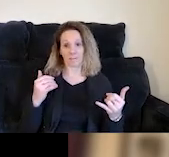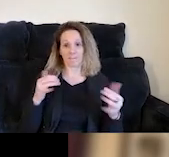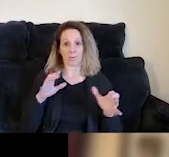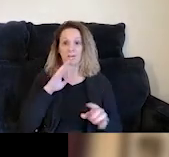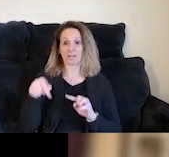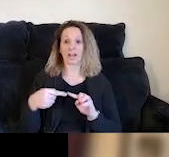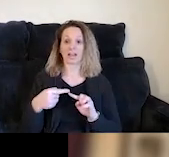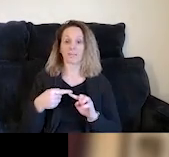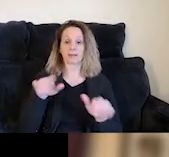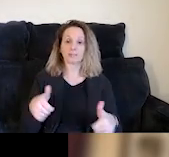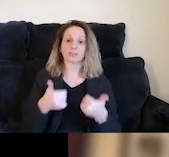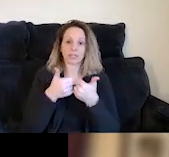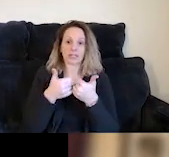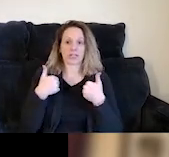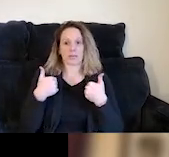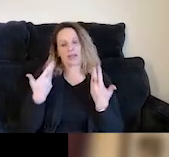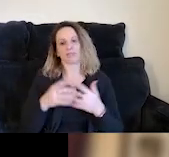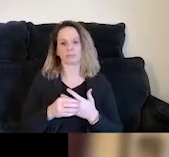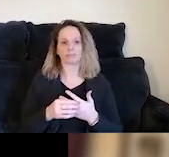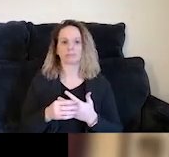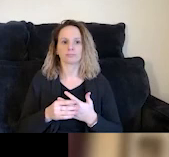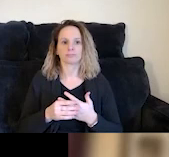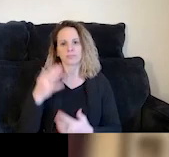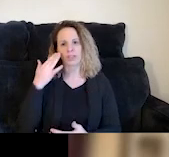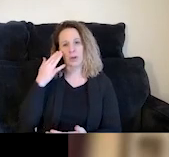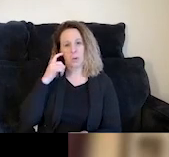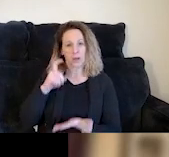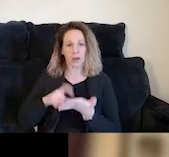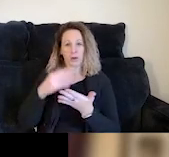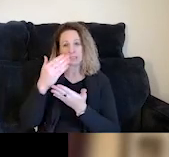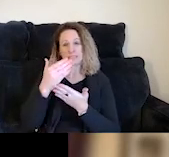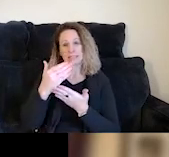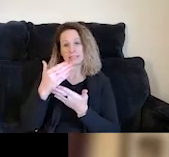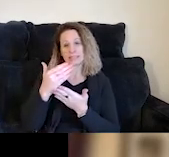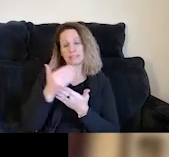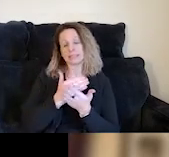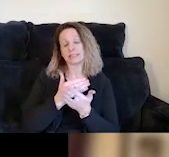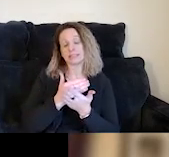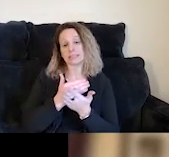about challenges here. We see some challenges that are listed on our slide. I wanna make sure to emphasize